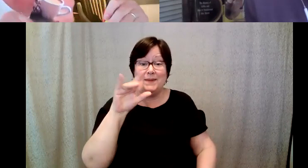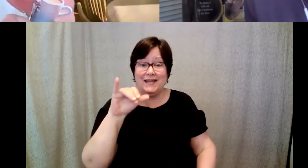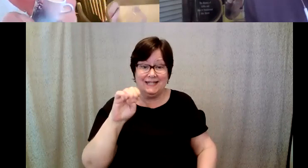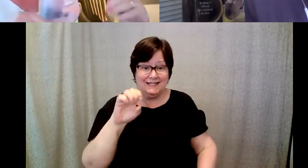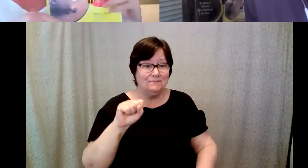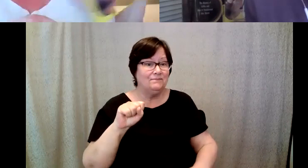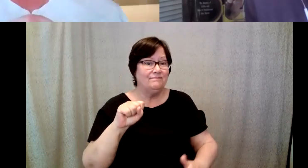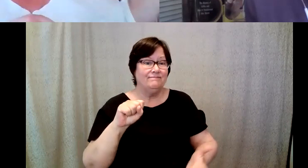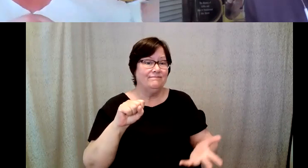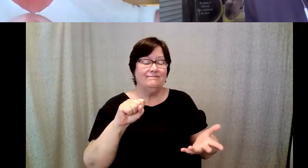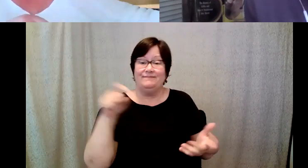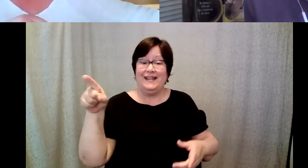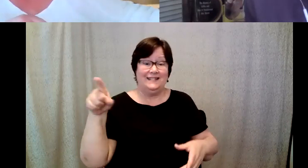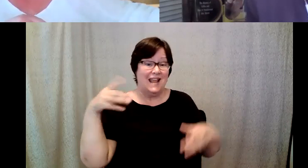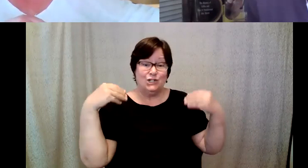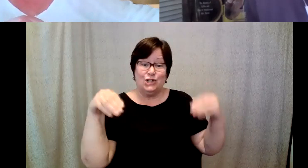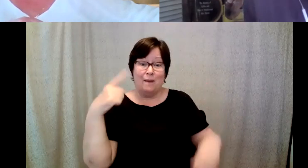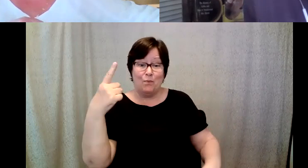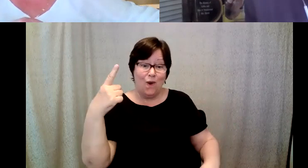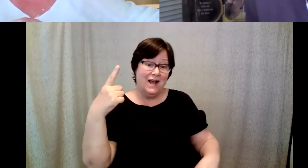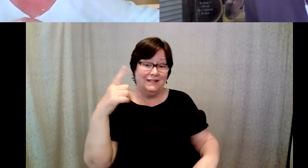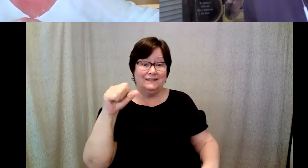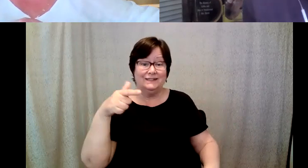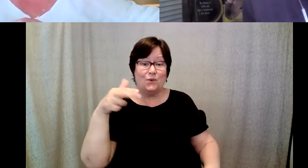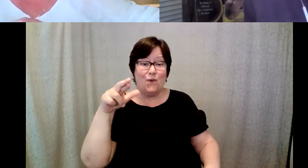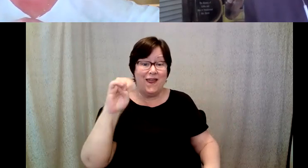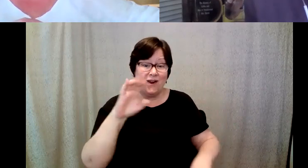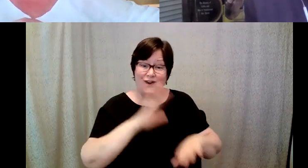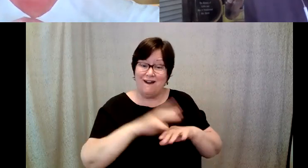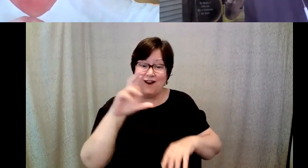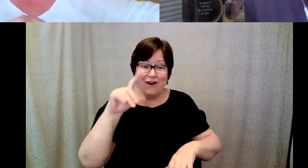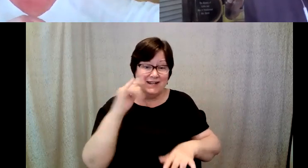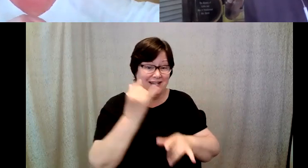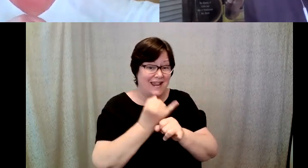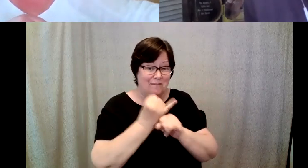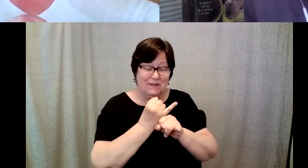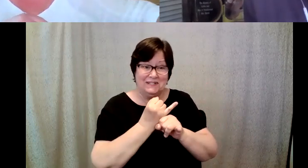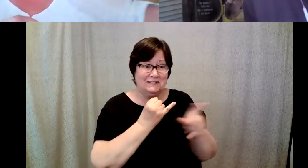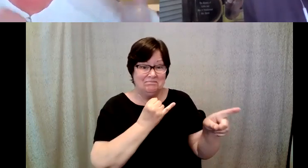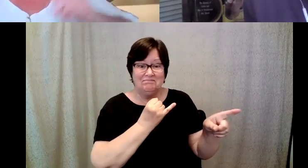at shop one square on the RIT campus and I can just check that out on the web, as well